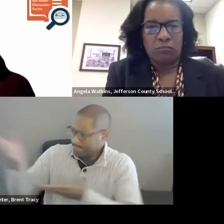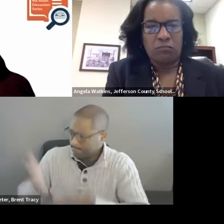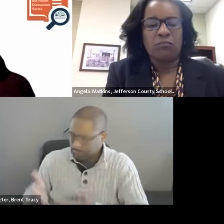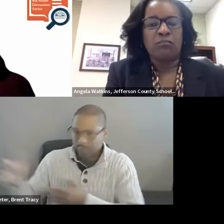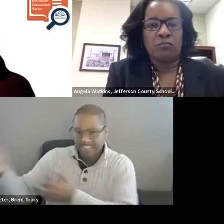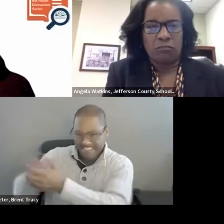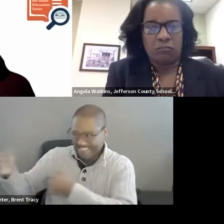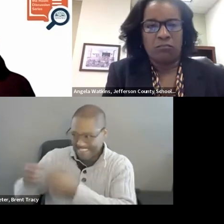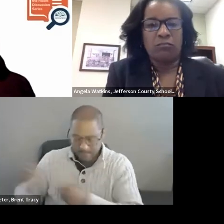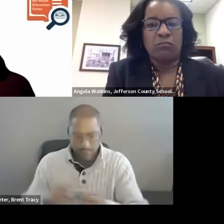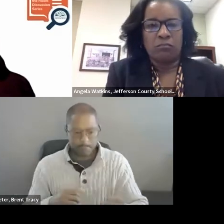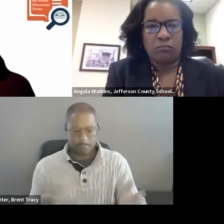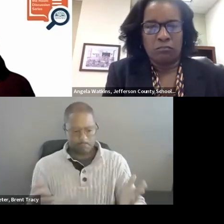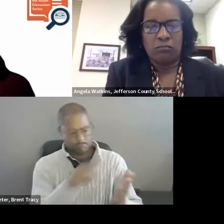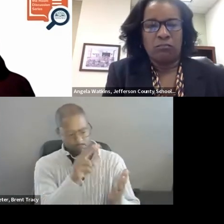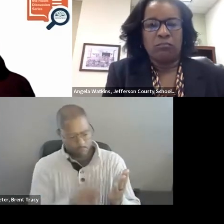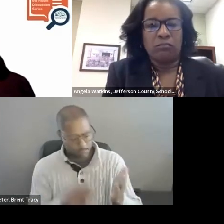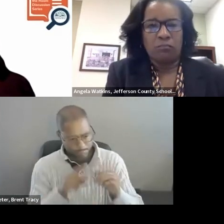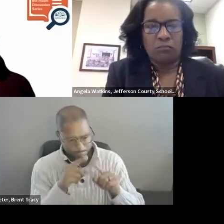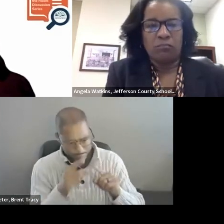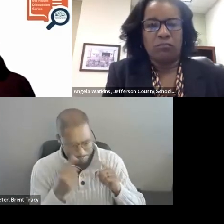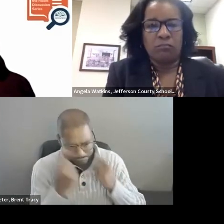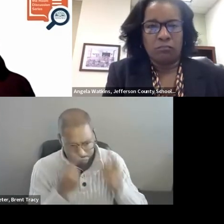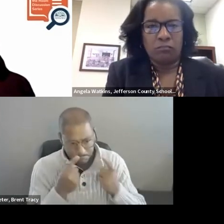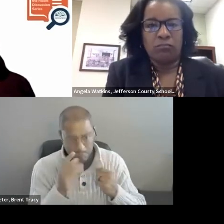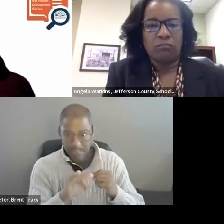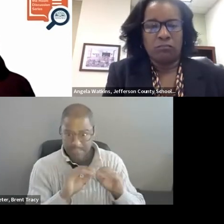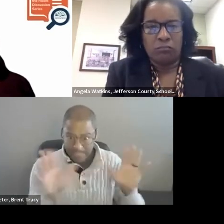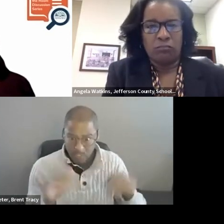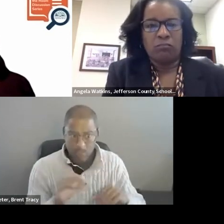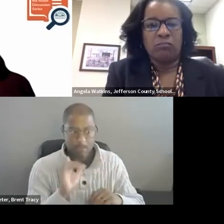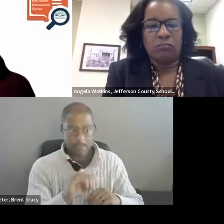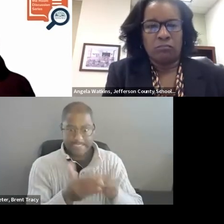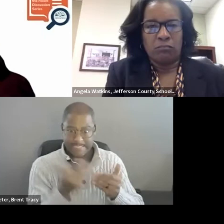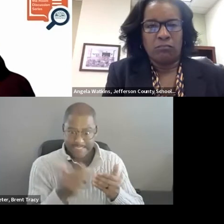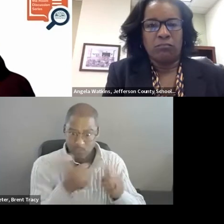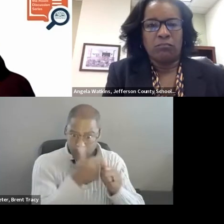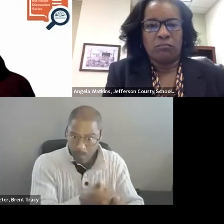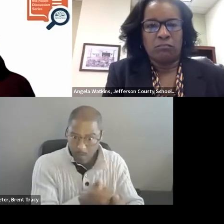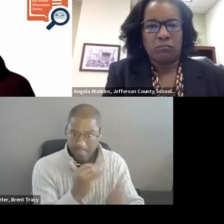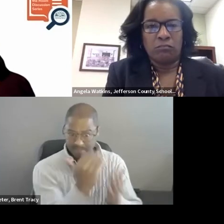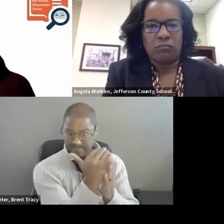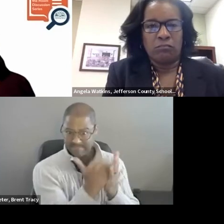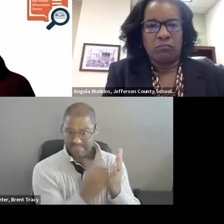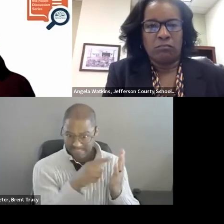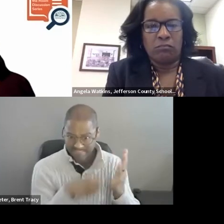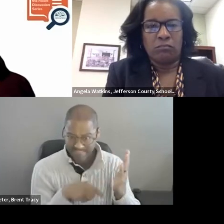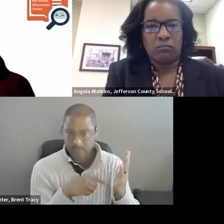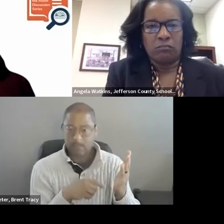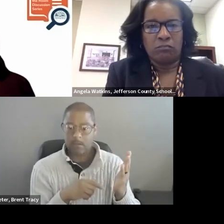Is it something that anybody who picks it up can follow and understand what we believe about coaching in Alabama?